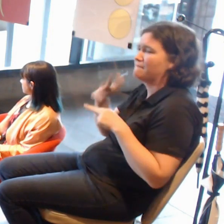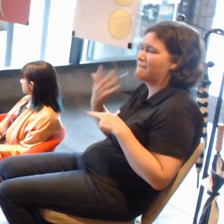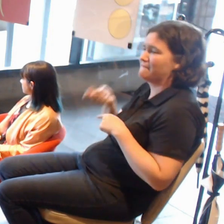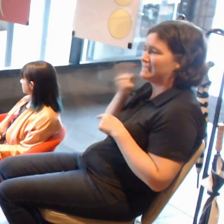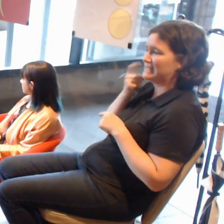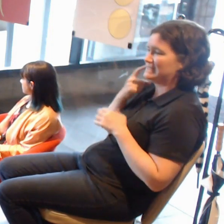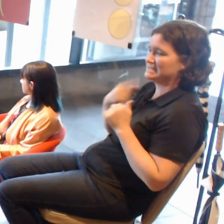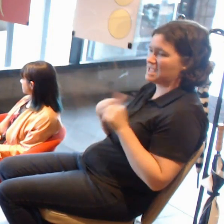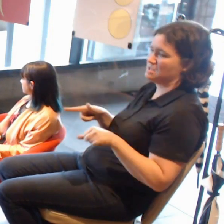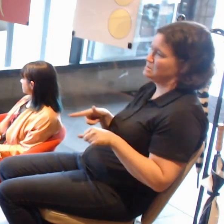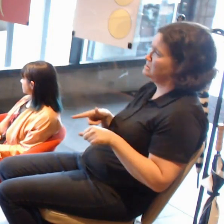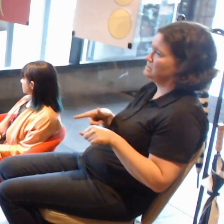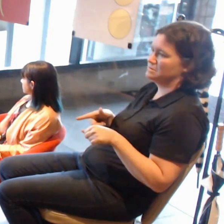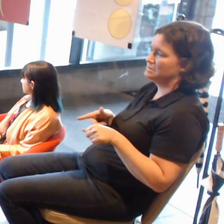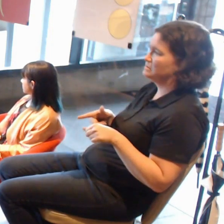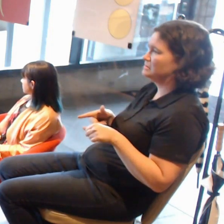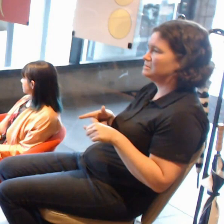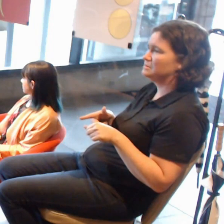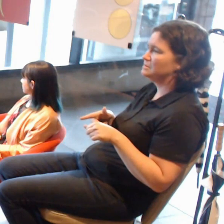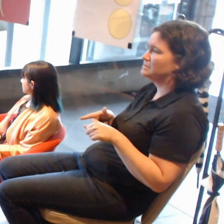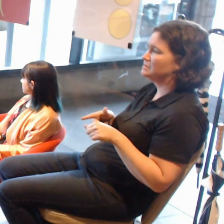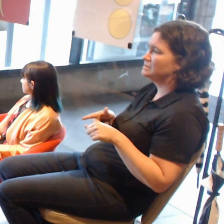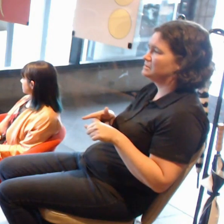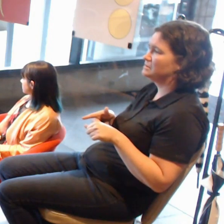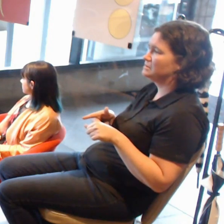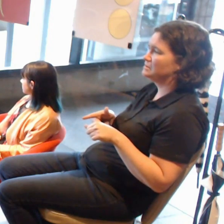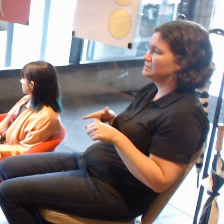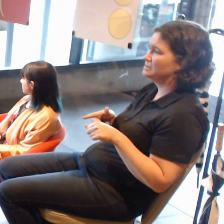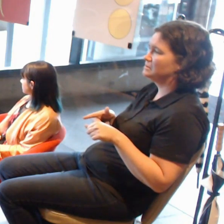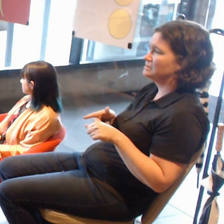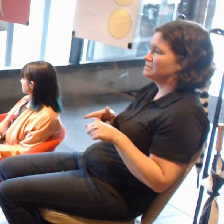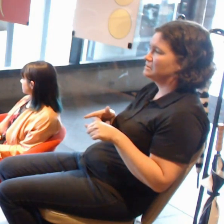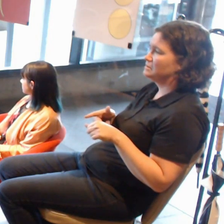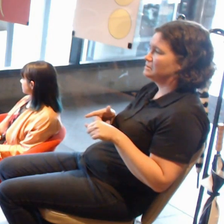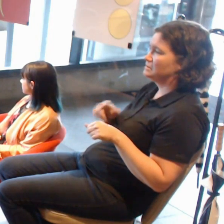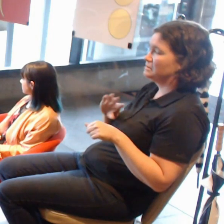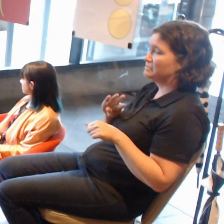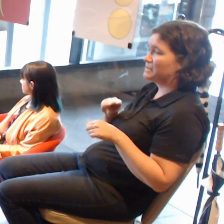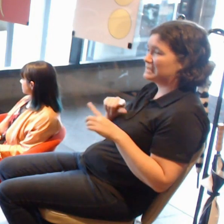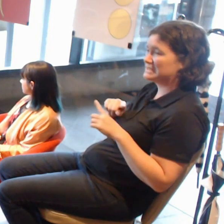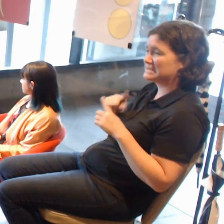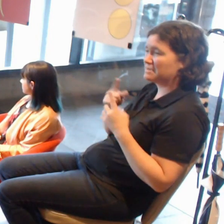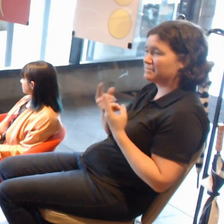The only thing I can think is it's sort of like Facebook posts,